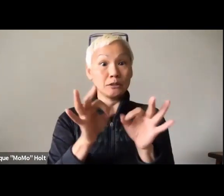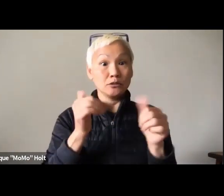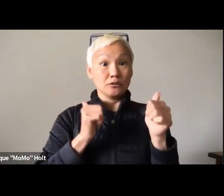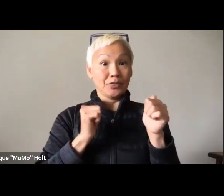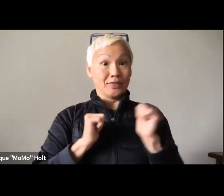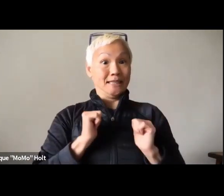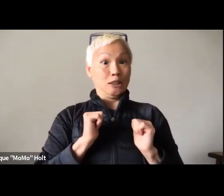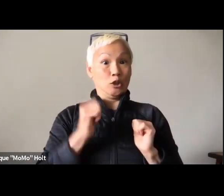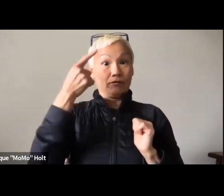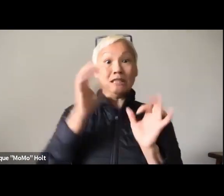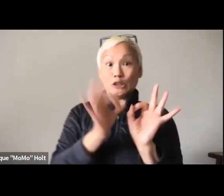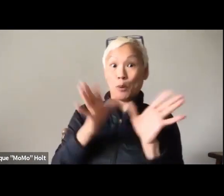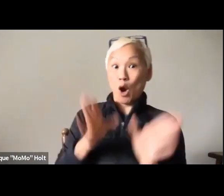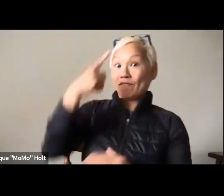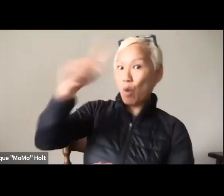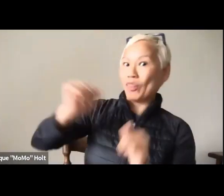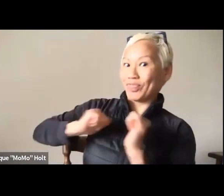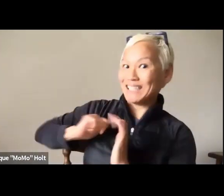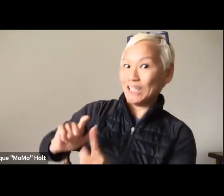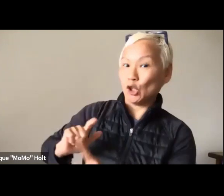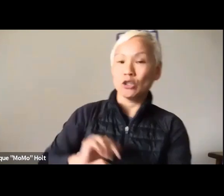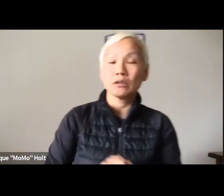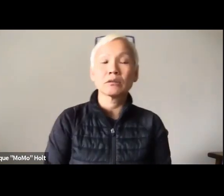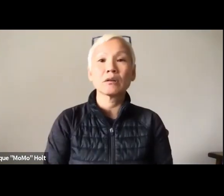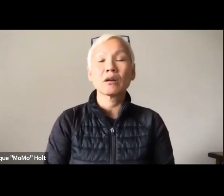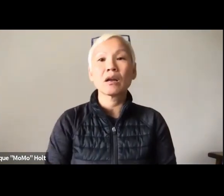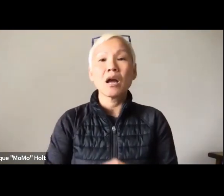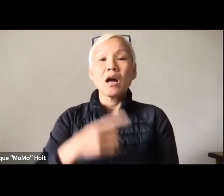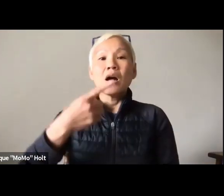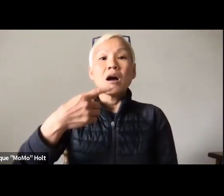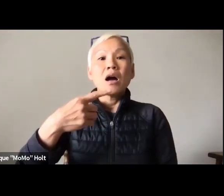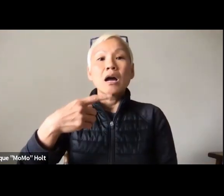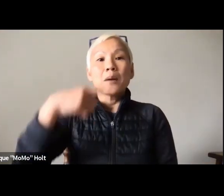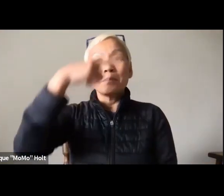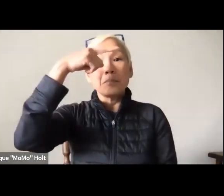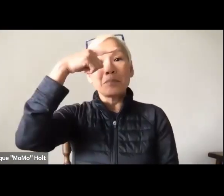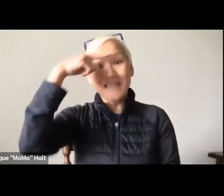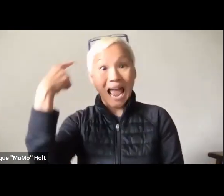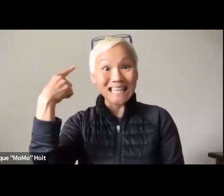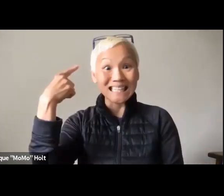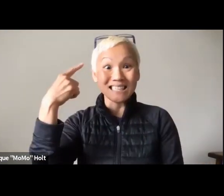I've noticed that it's very interesting. Interpreted theater, interpreters who work for theater,